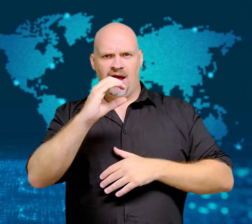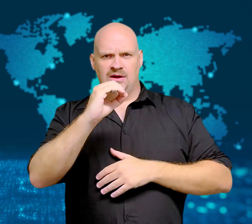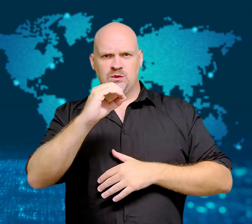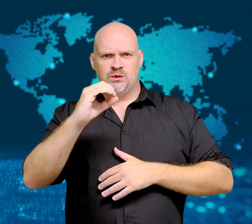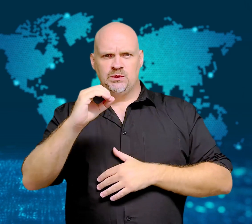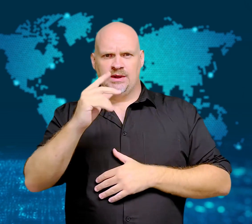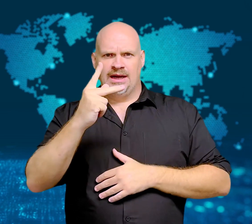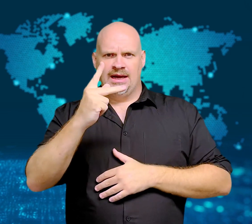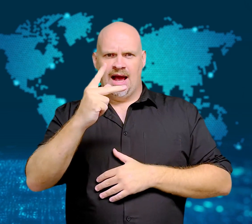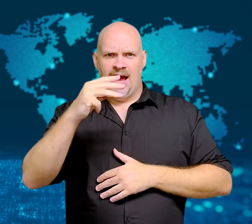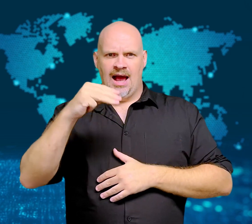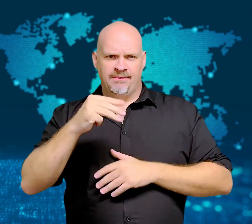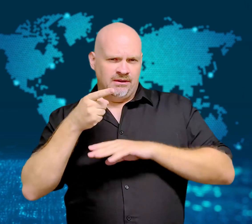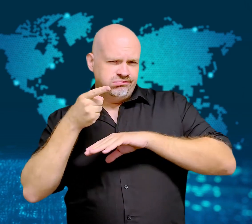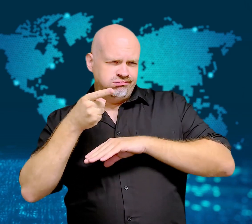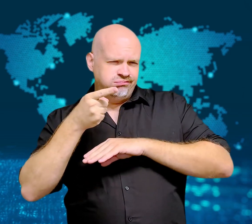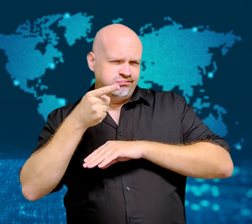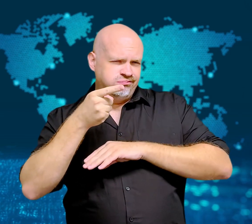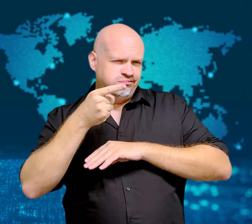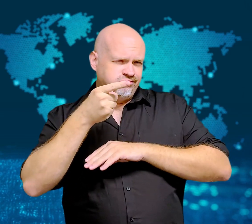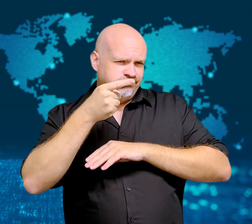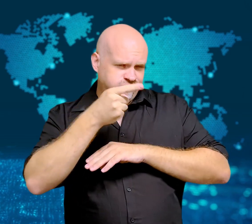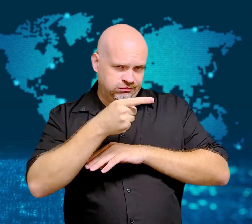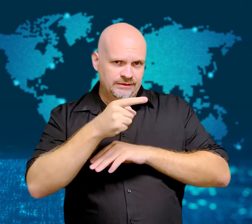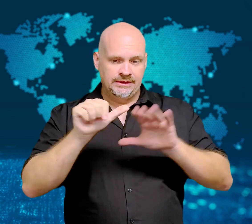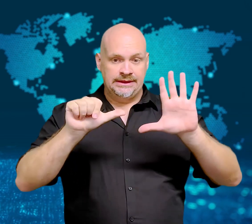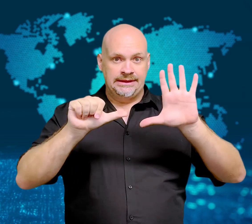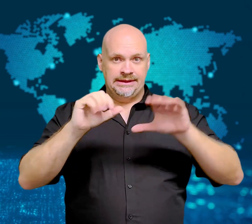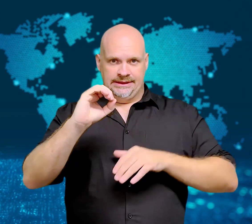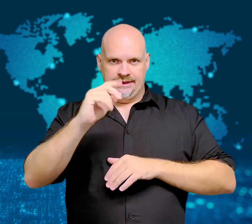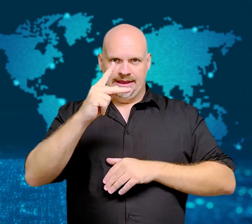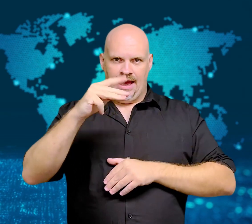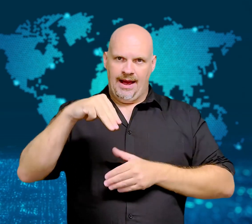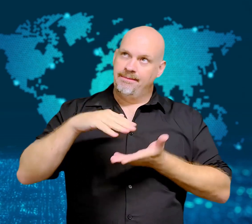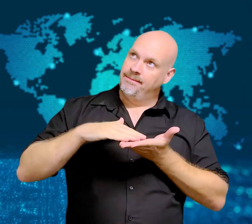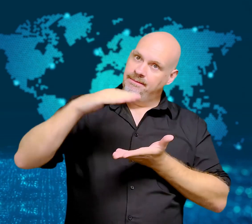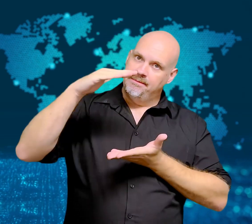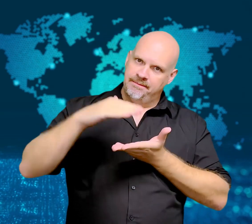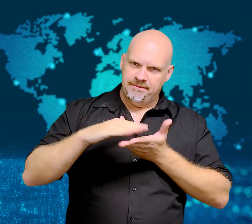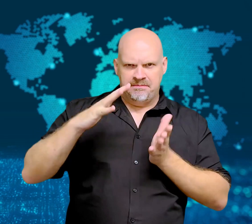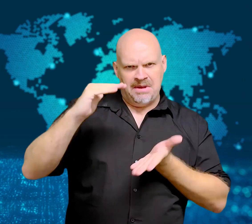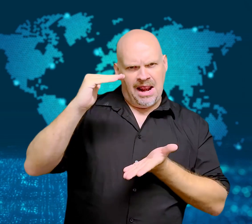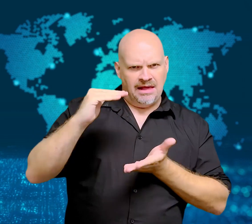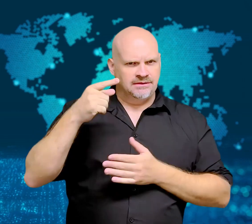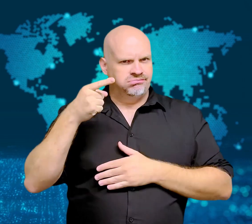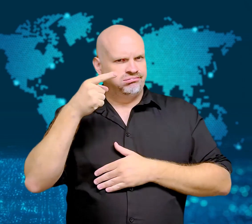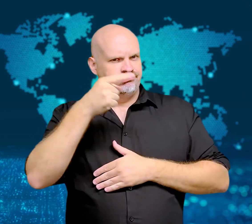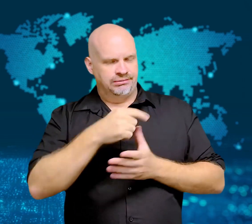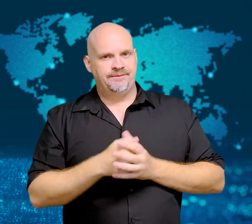It then landed in waters near North Korea's eastern coast.